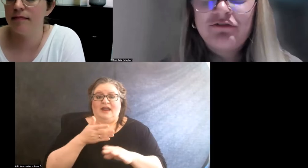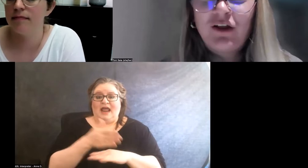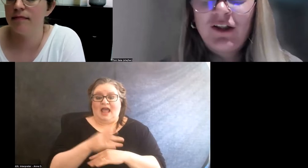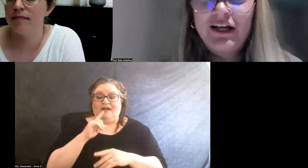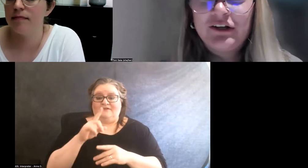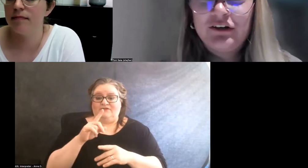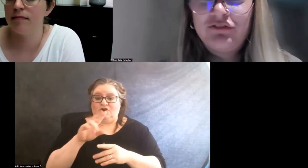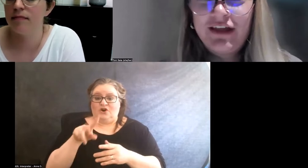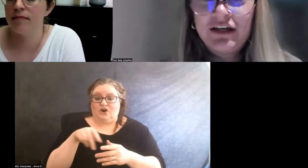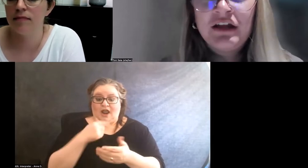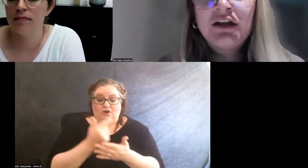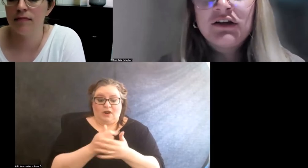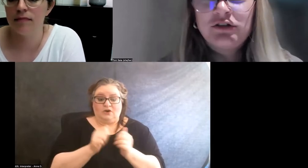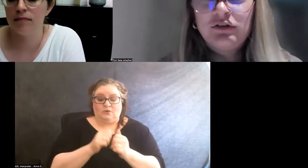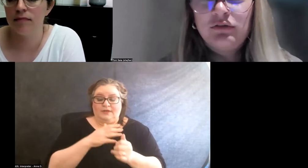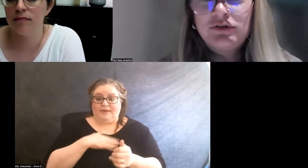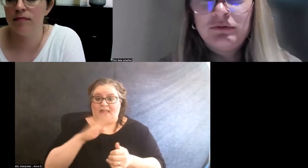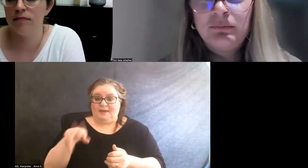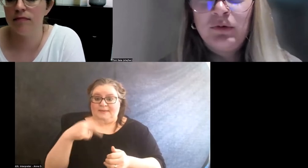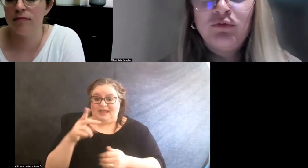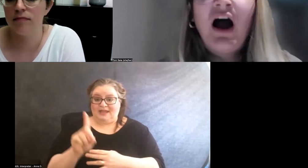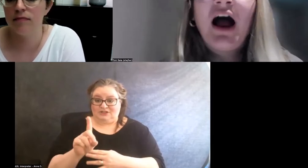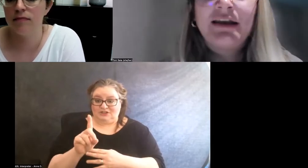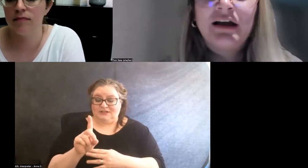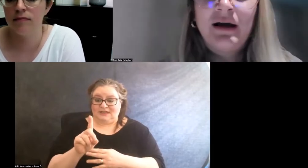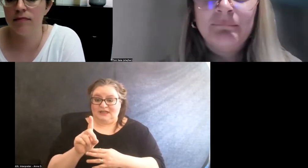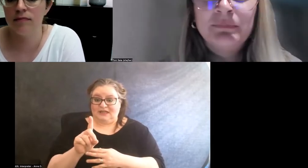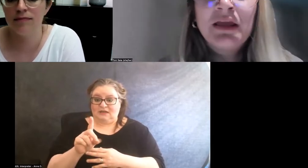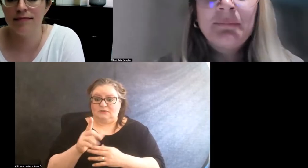it felt like a good fit to move on